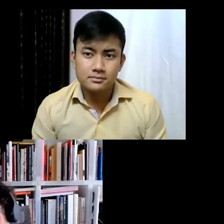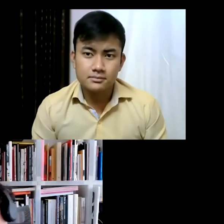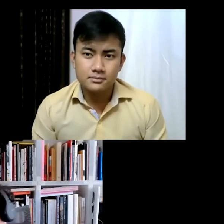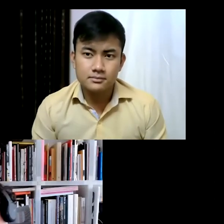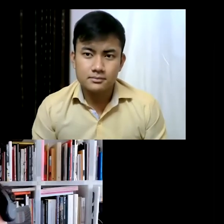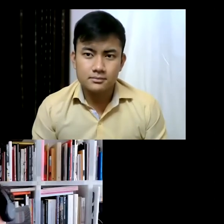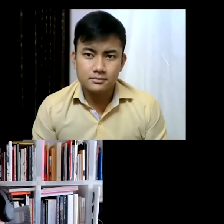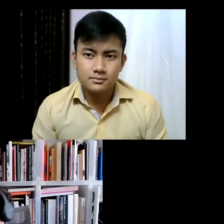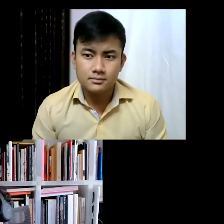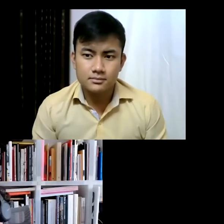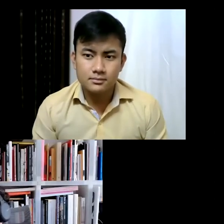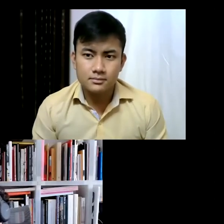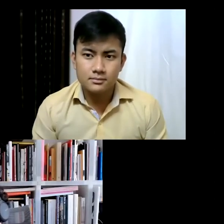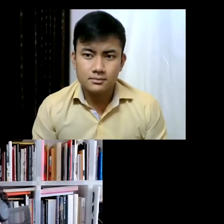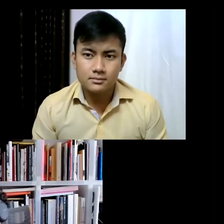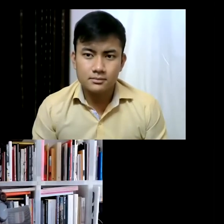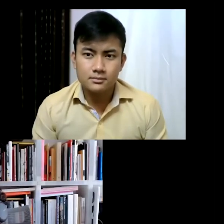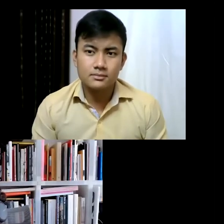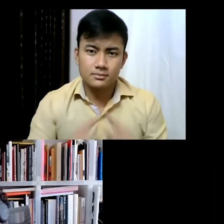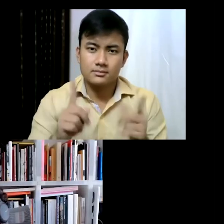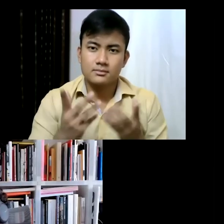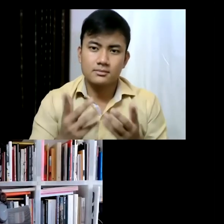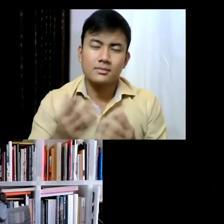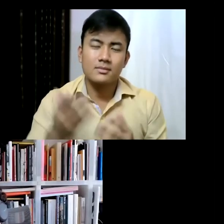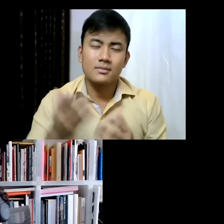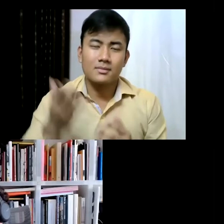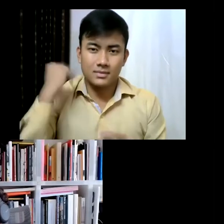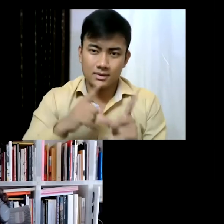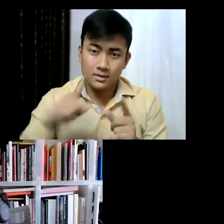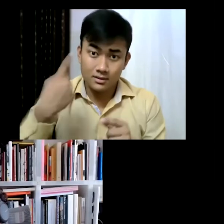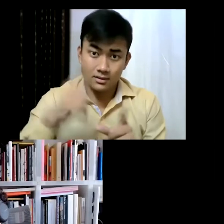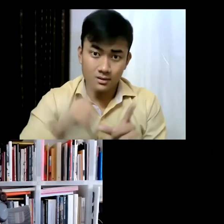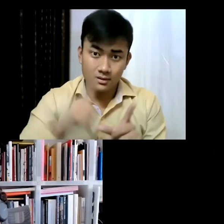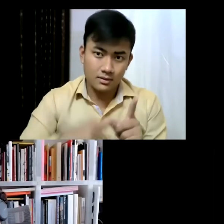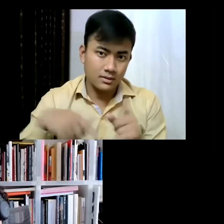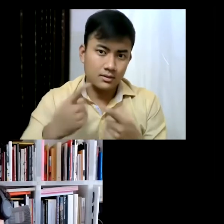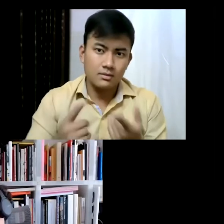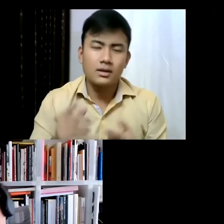but it's, yeah, it's one of those years where, yeah, it's uh... there's a lot, but also it's